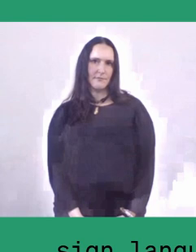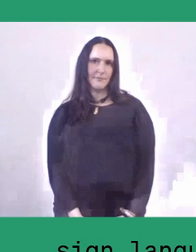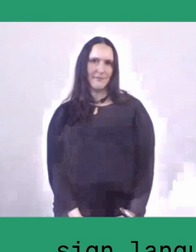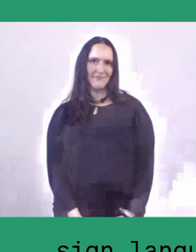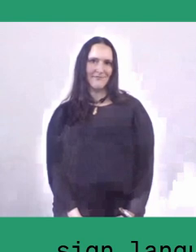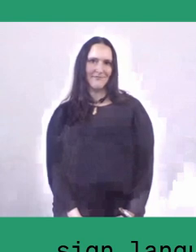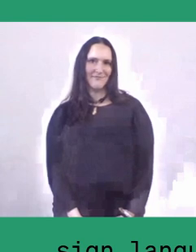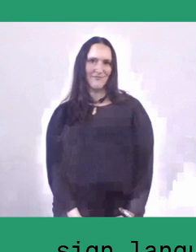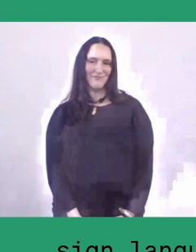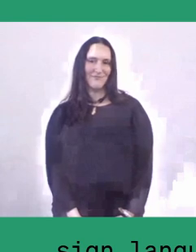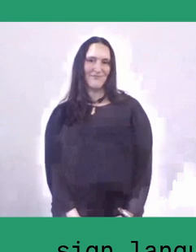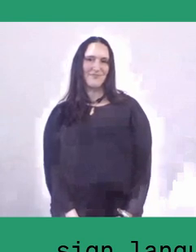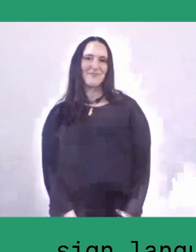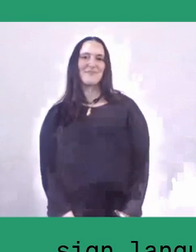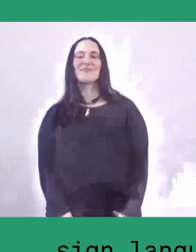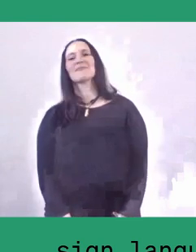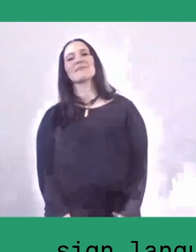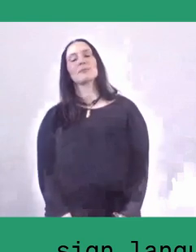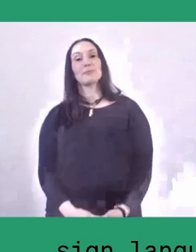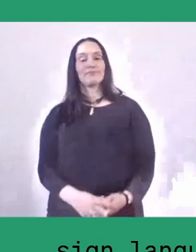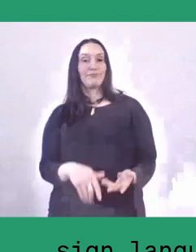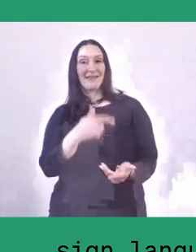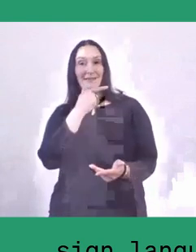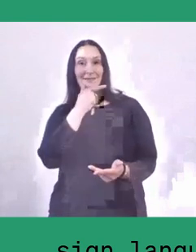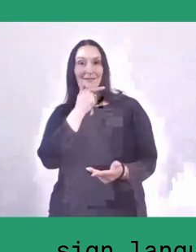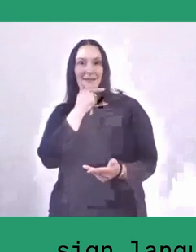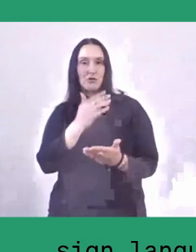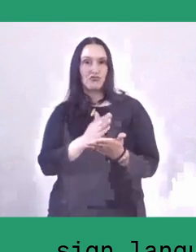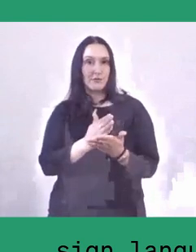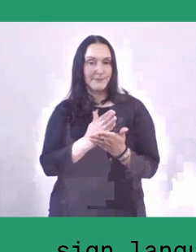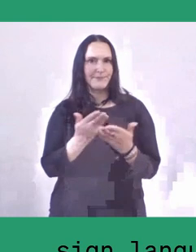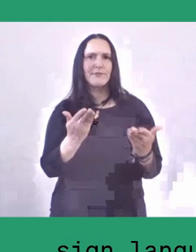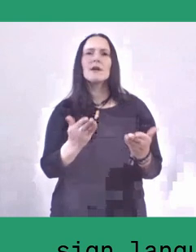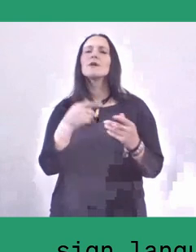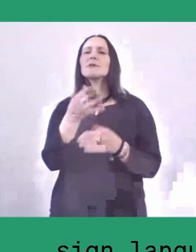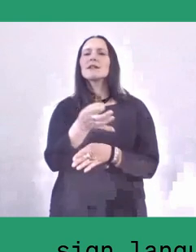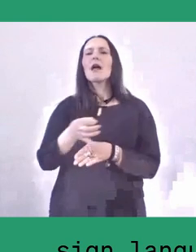So, when we're speaking about local values,